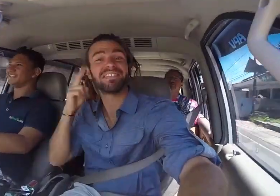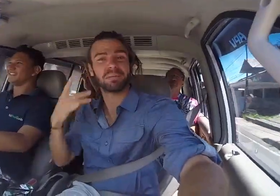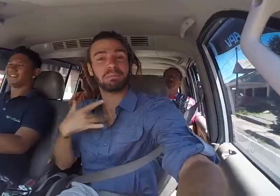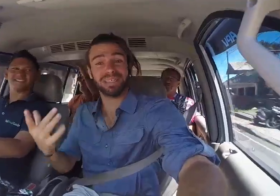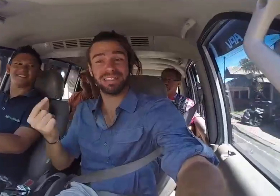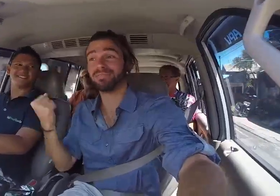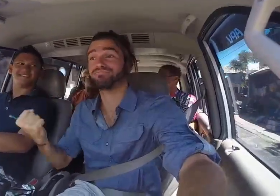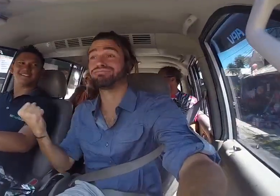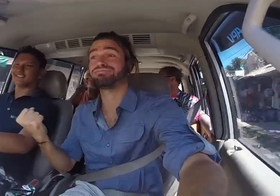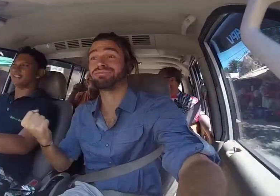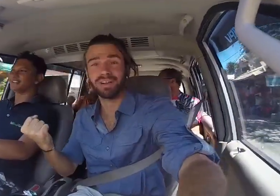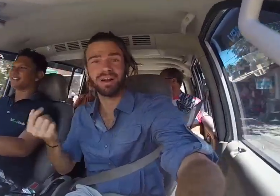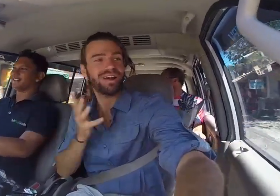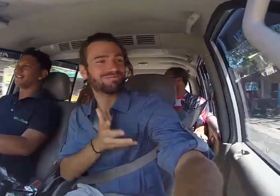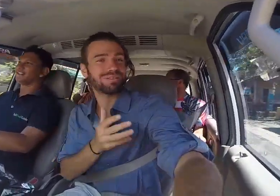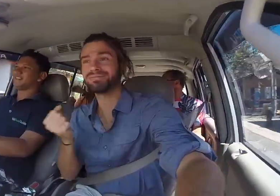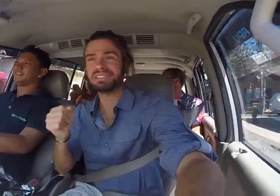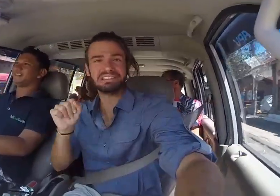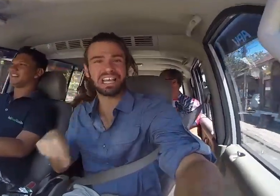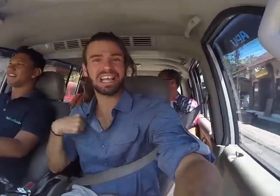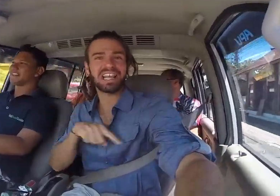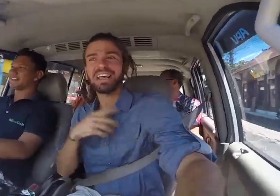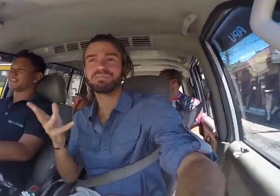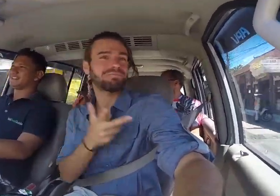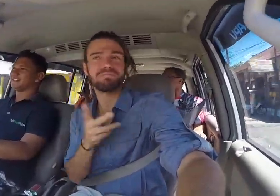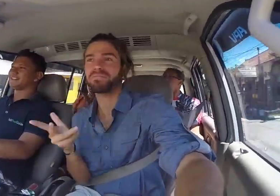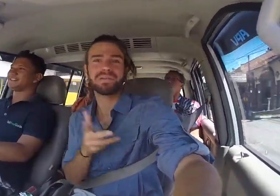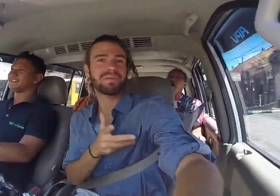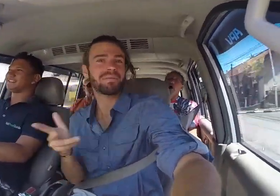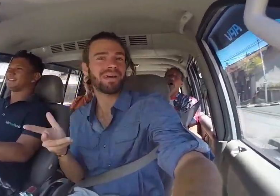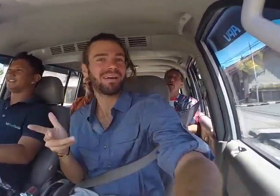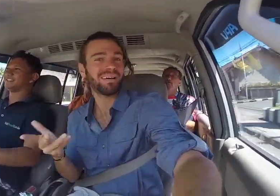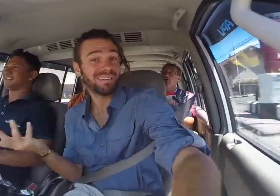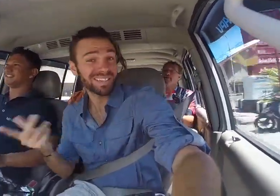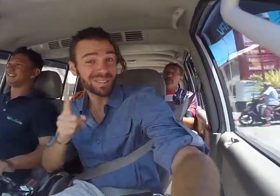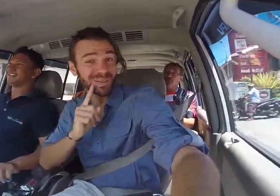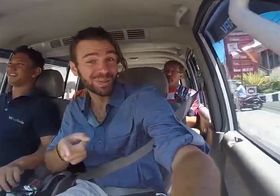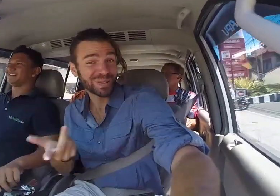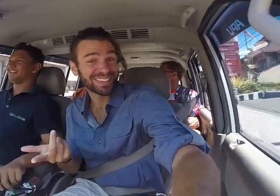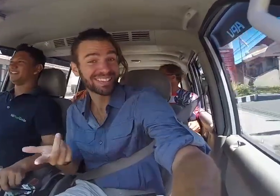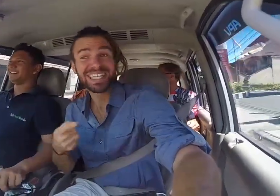Deaf Bing: We can talk and drive at the same time. We are good at multitasking. True?